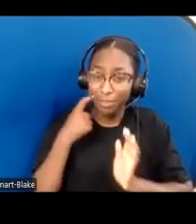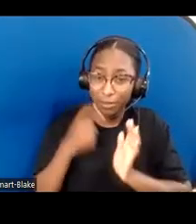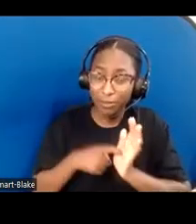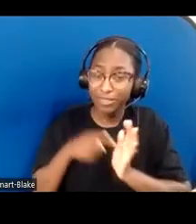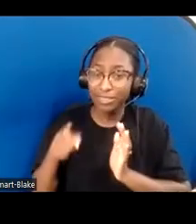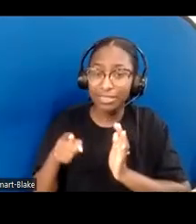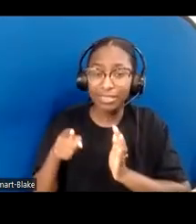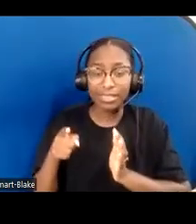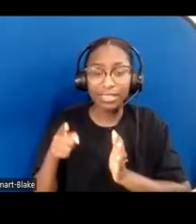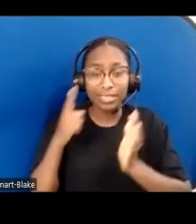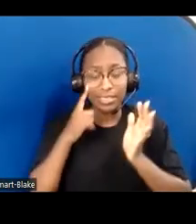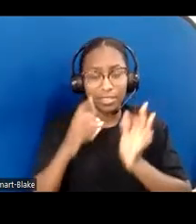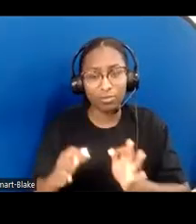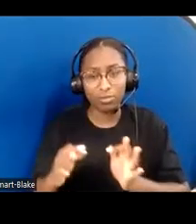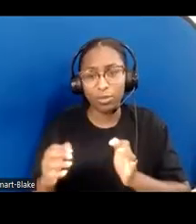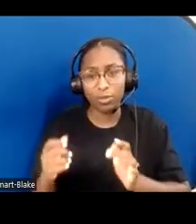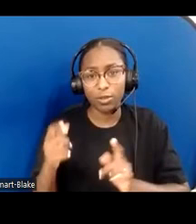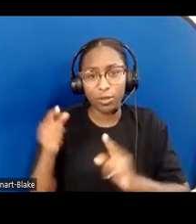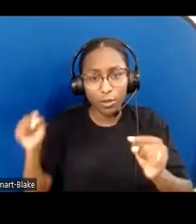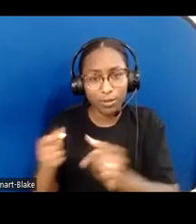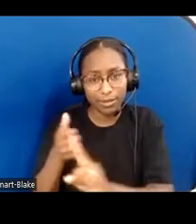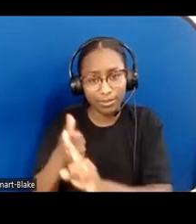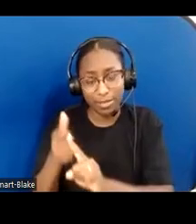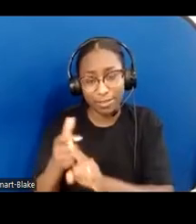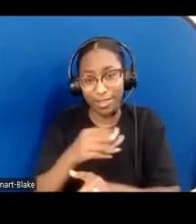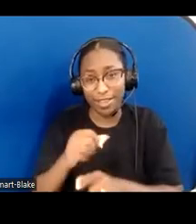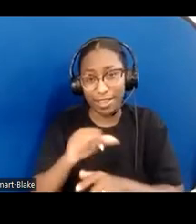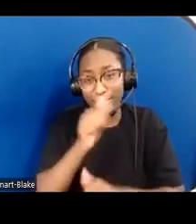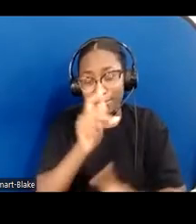But I feel God challenging me to realize that my frustration